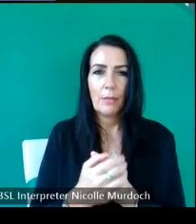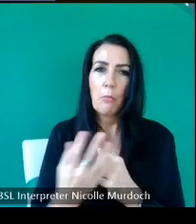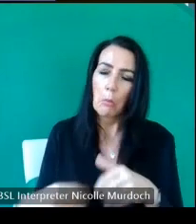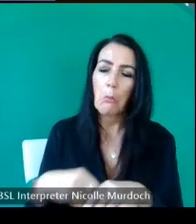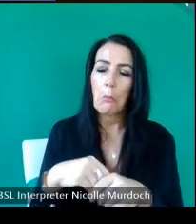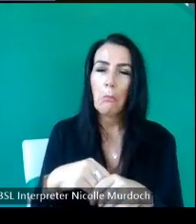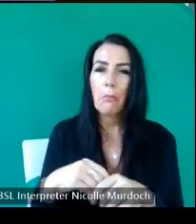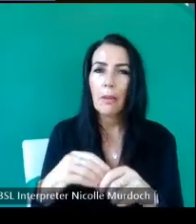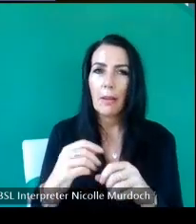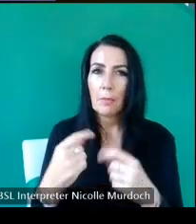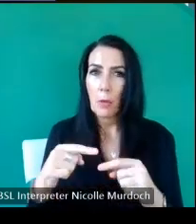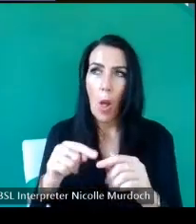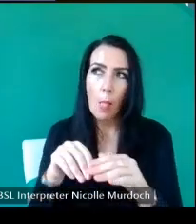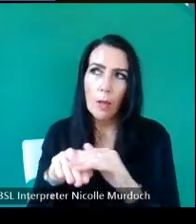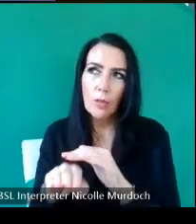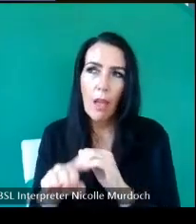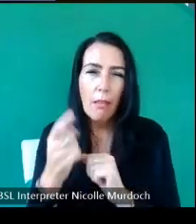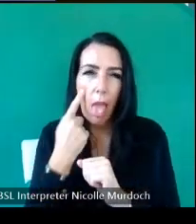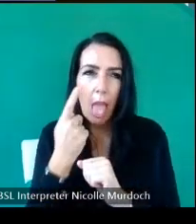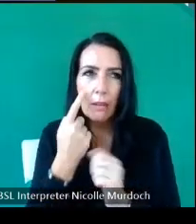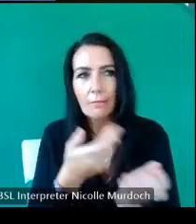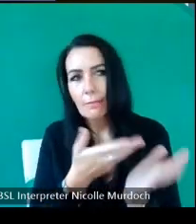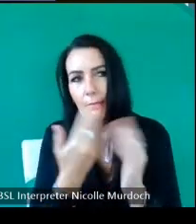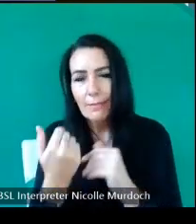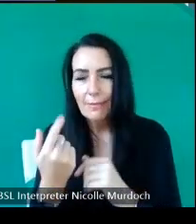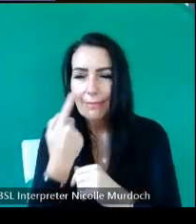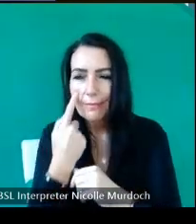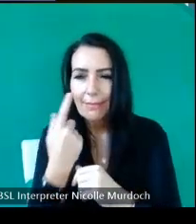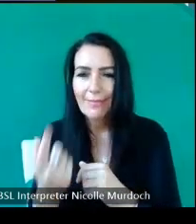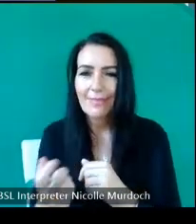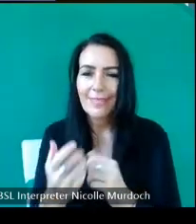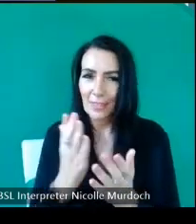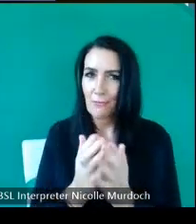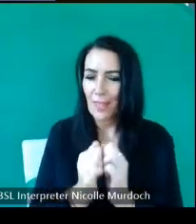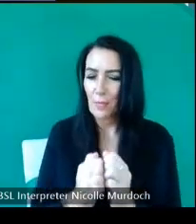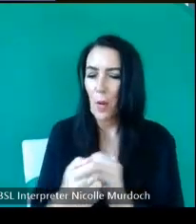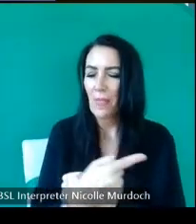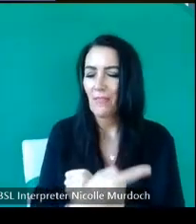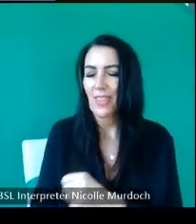normally allowed so I was I and G the bonus point there that's it thank you very much